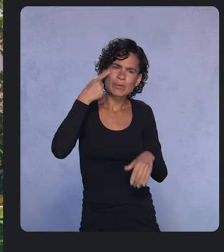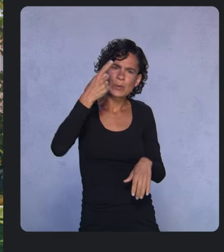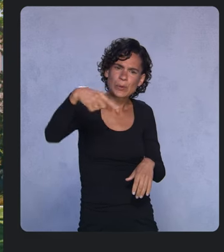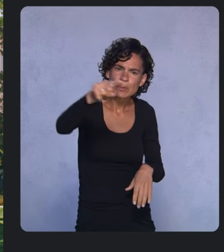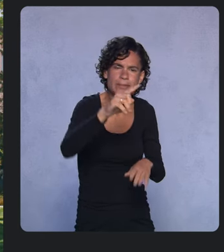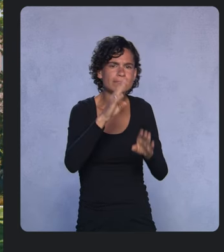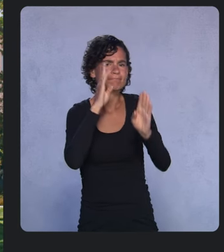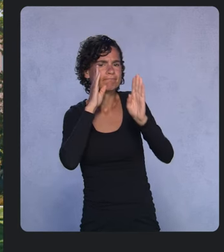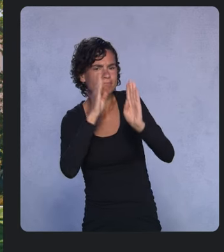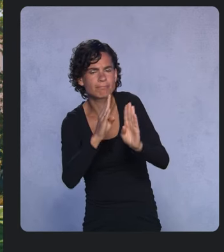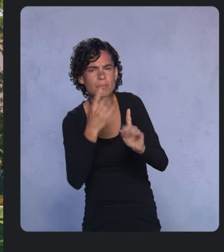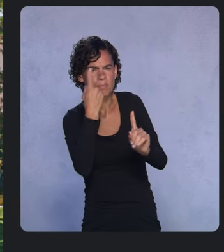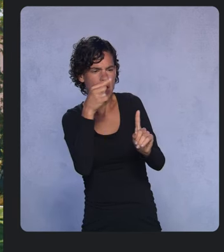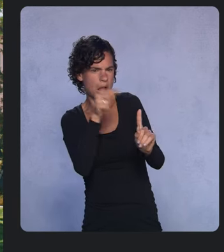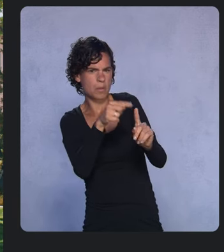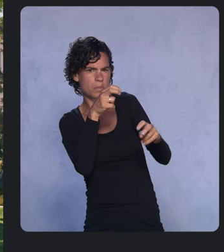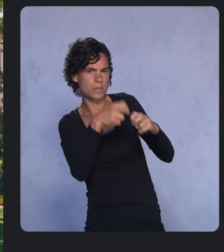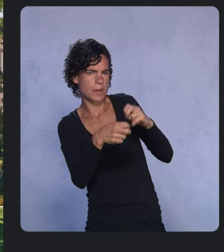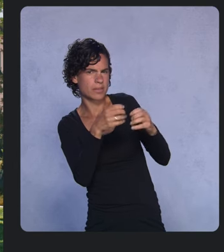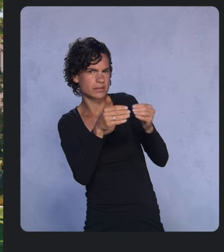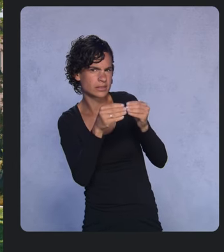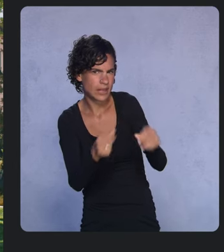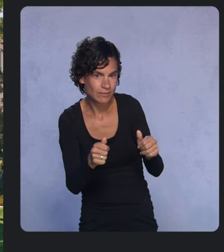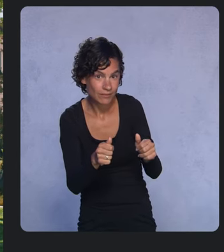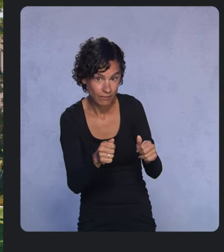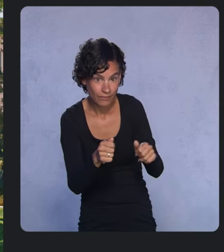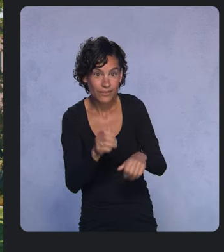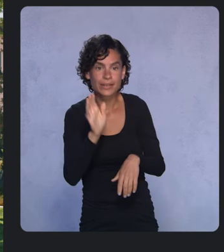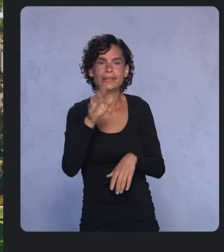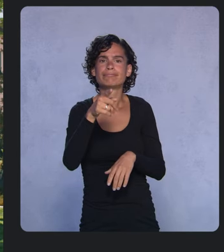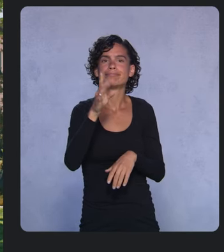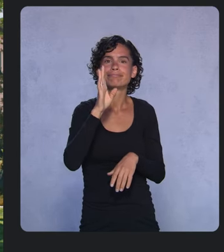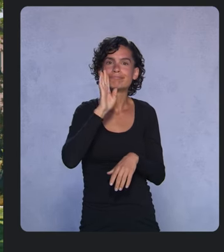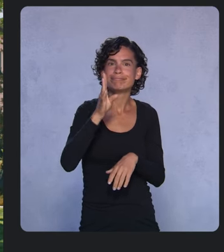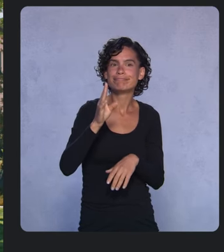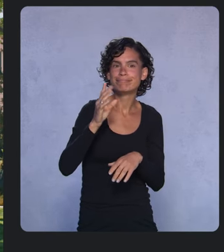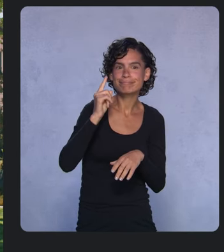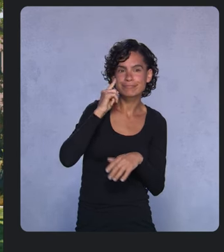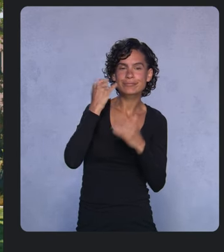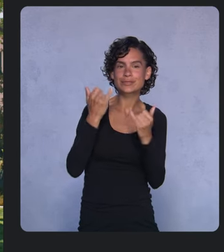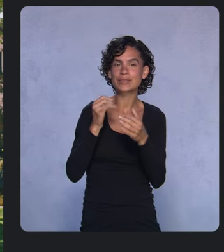Today you’ll hear the latest on Android, web, Flutter, Firebase and machine learning.